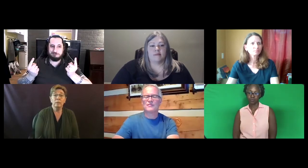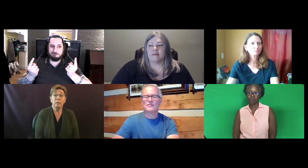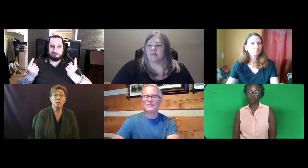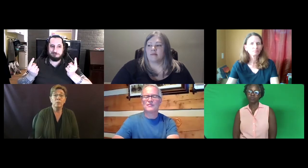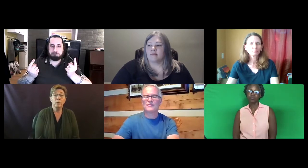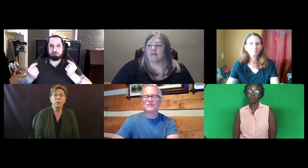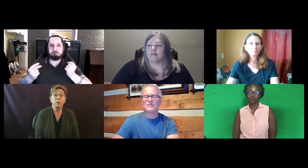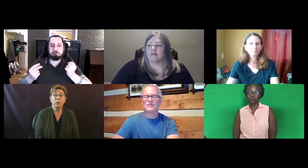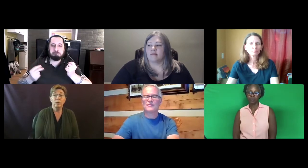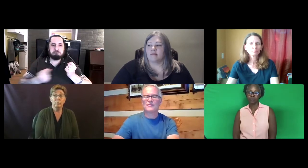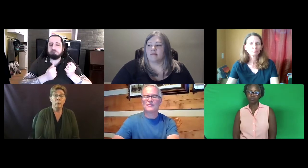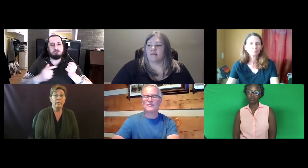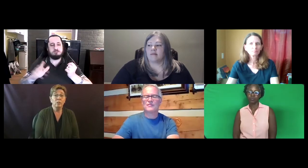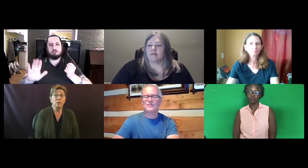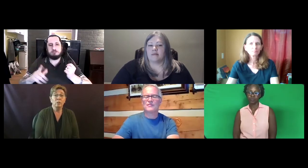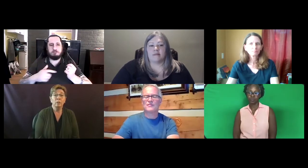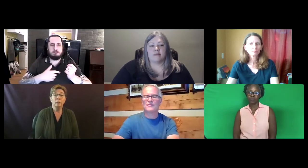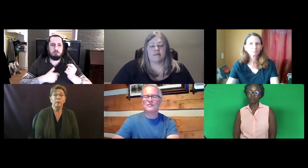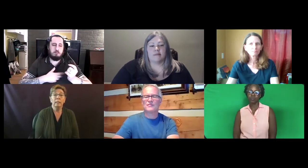consumer -- one each.